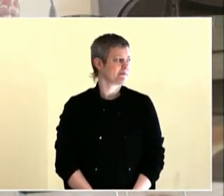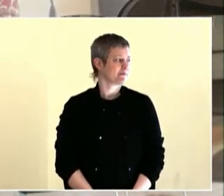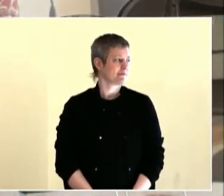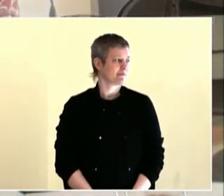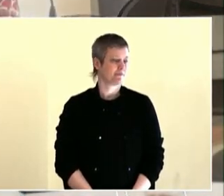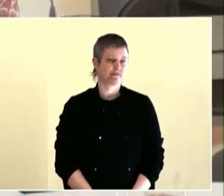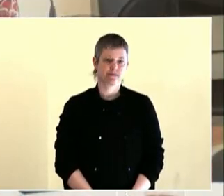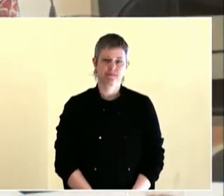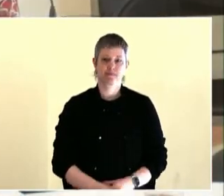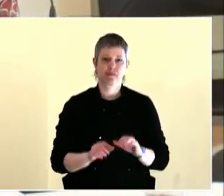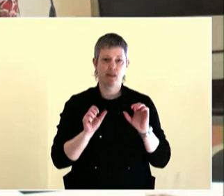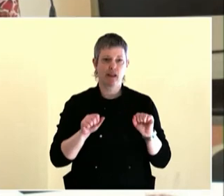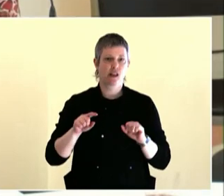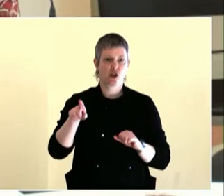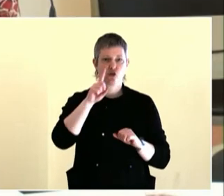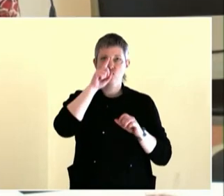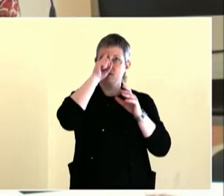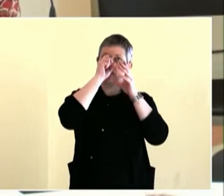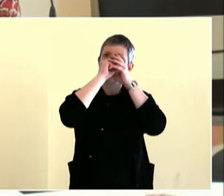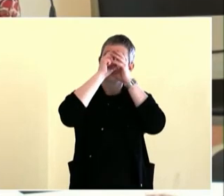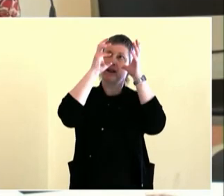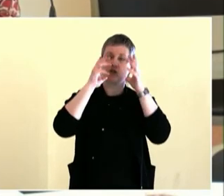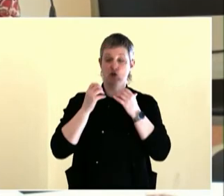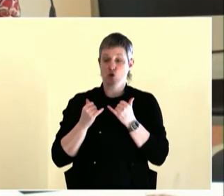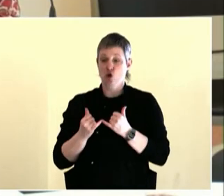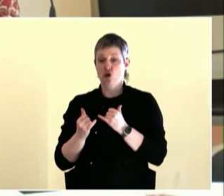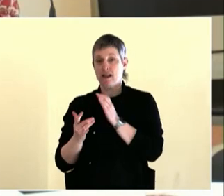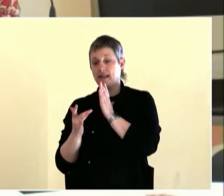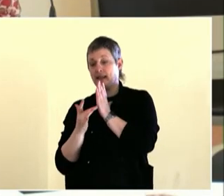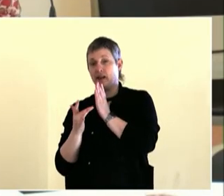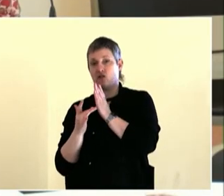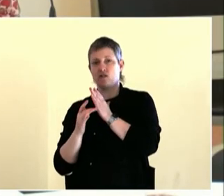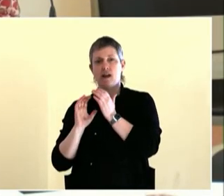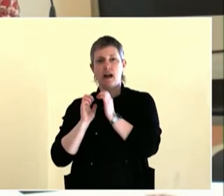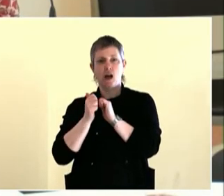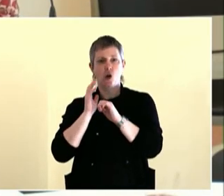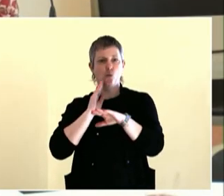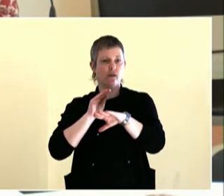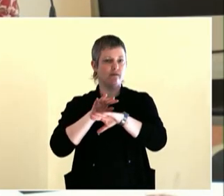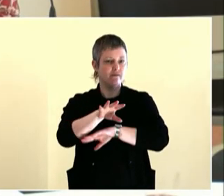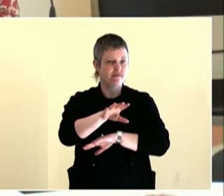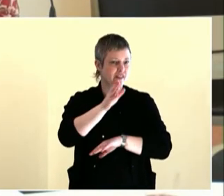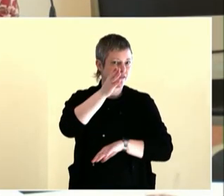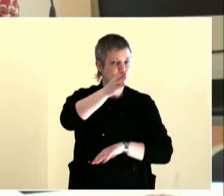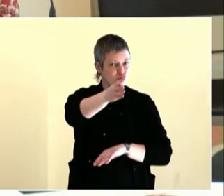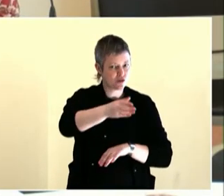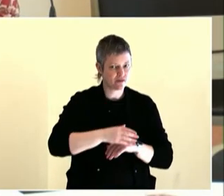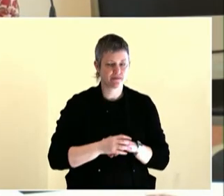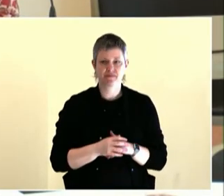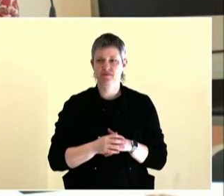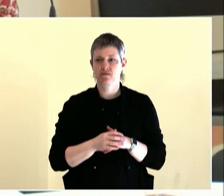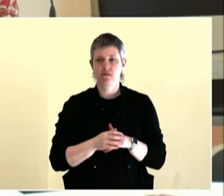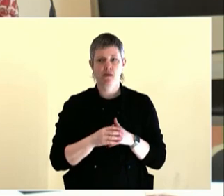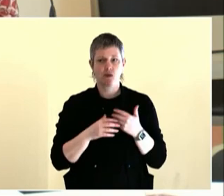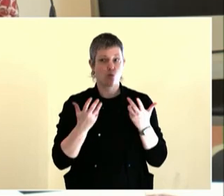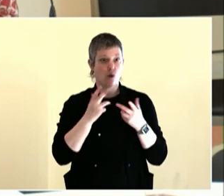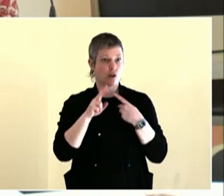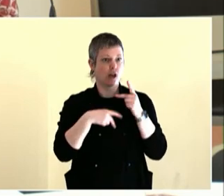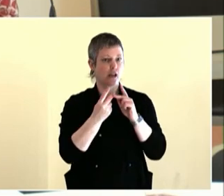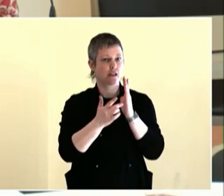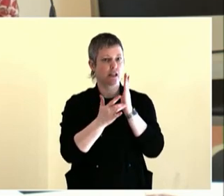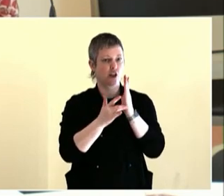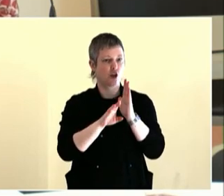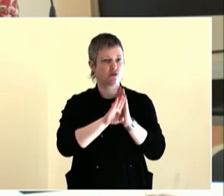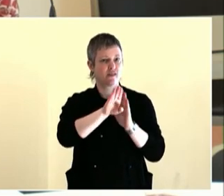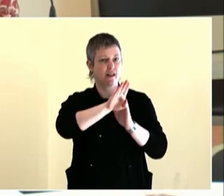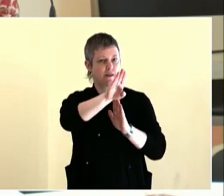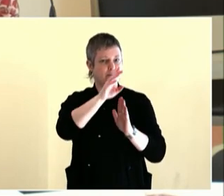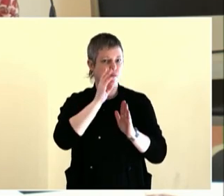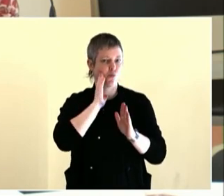It's a neurological fact.